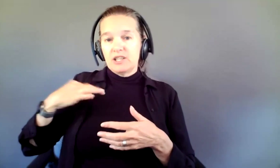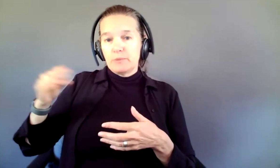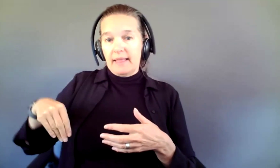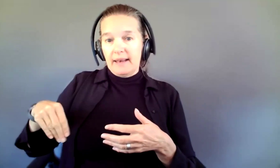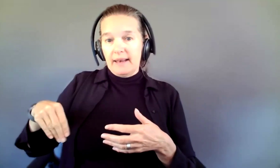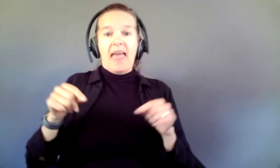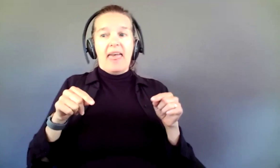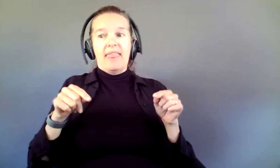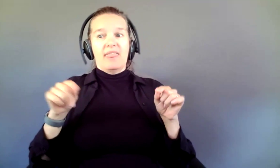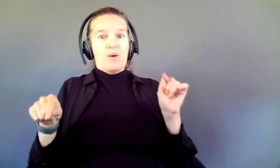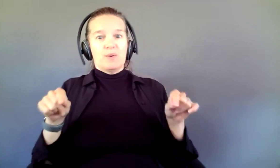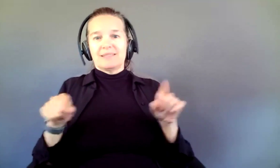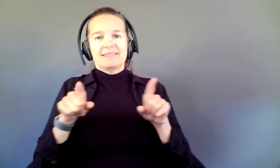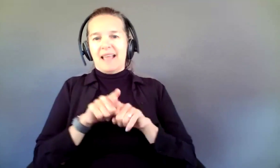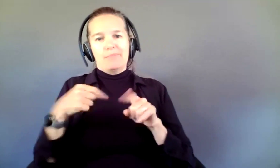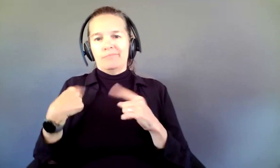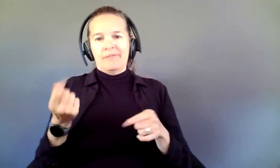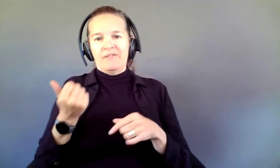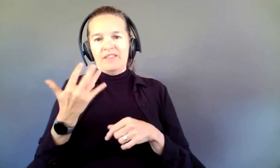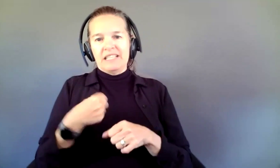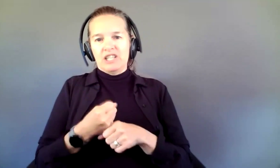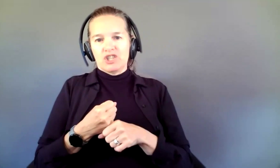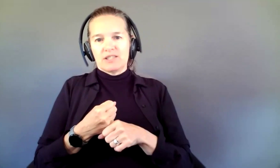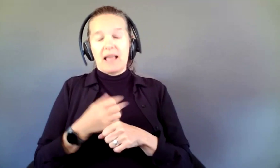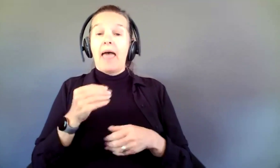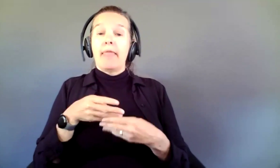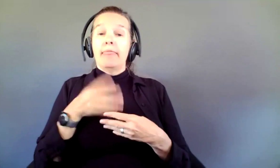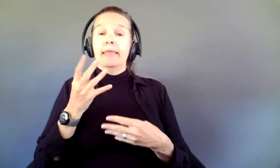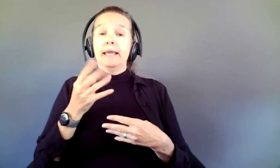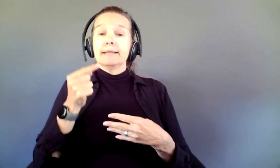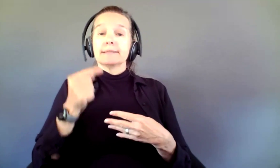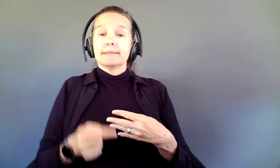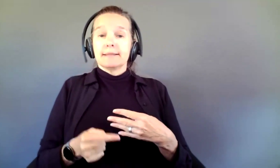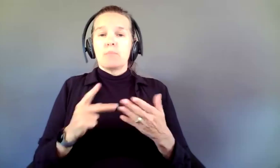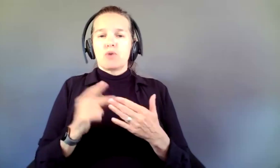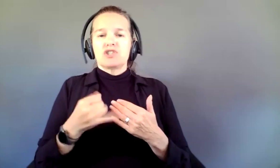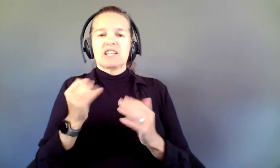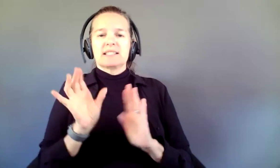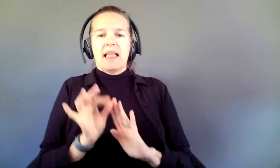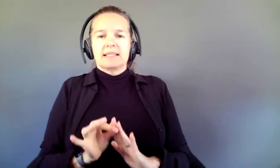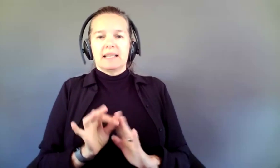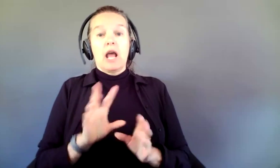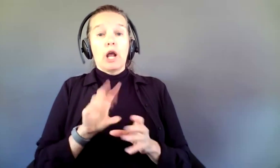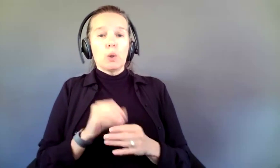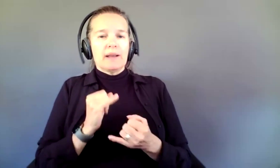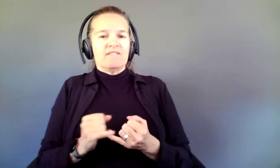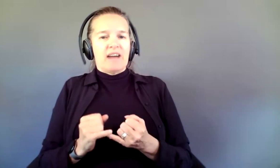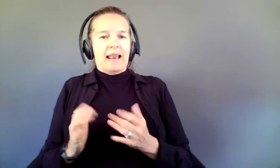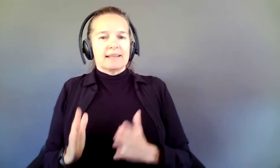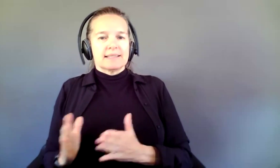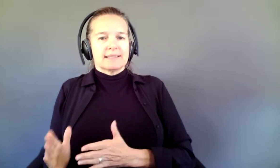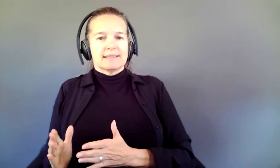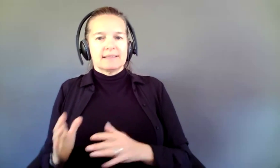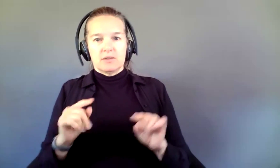same for 15 years. Here are the projects selected, including finalists, and that is sort of your